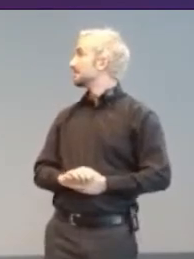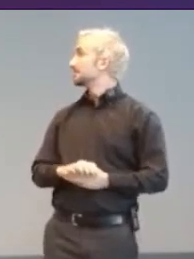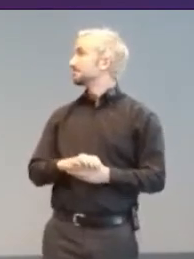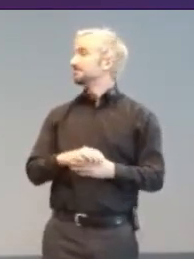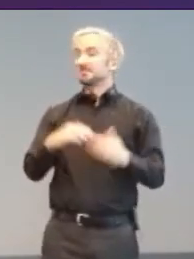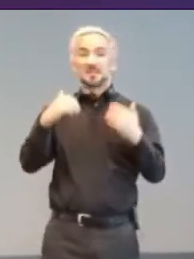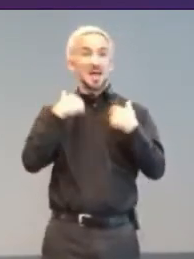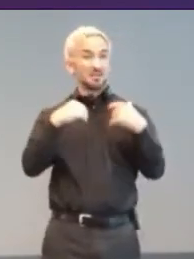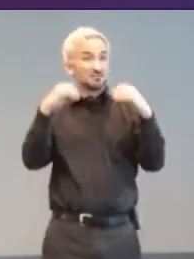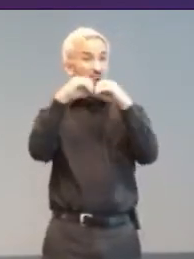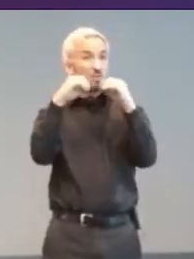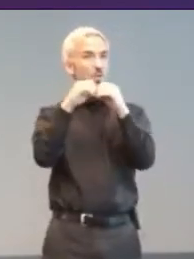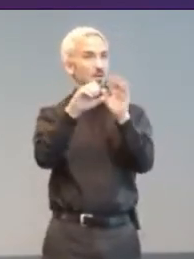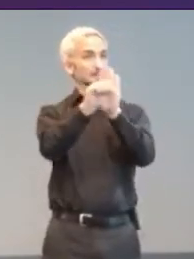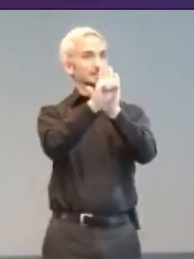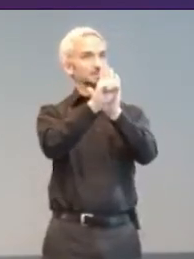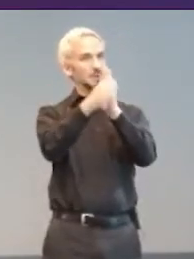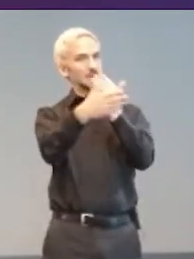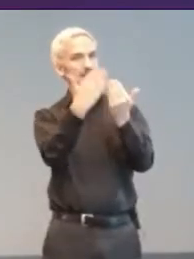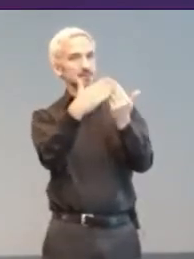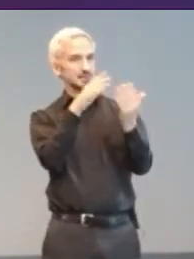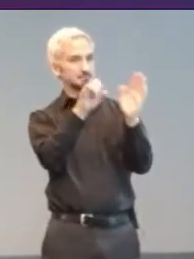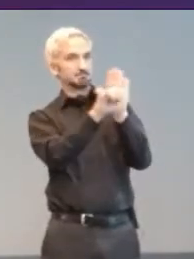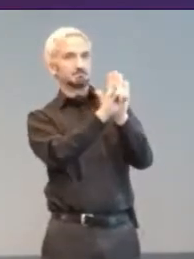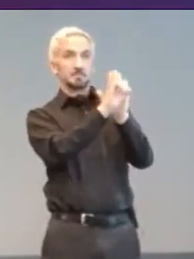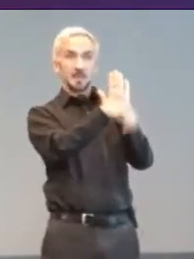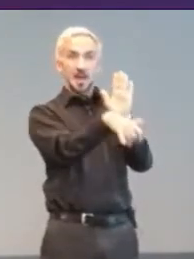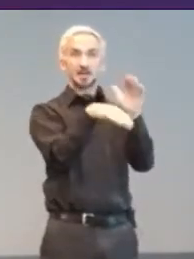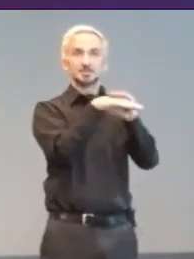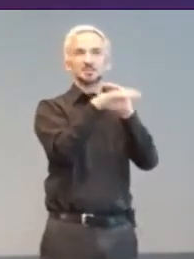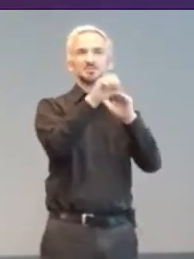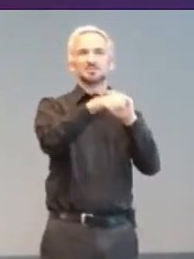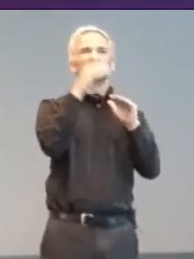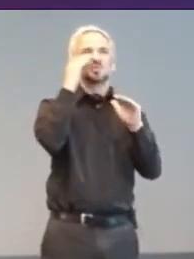Used to help encourage people to include accessibility information with their games.